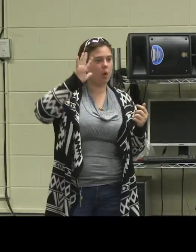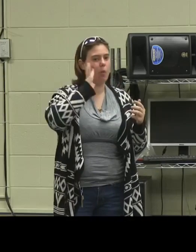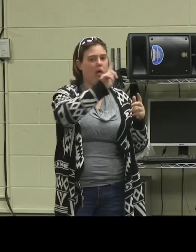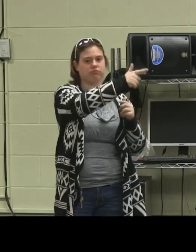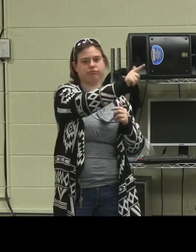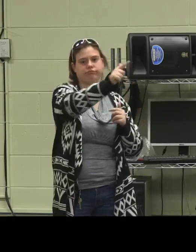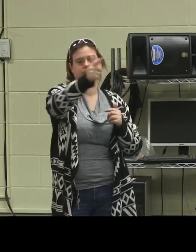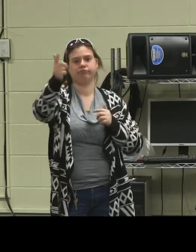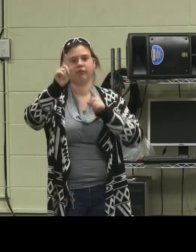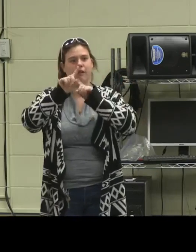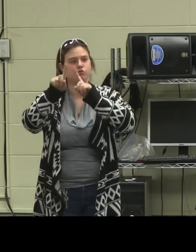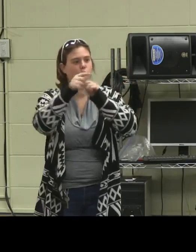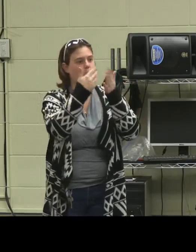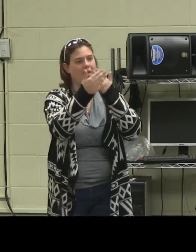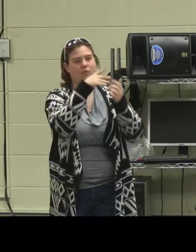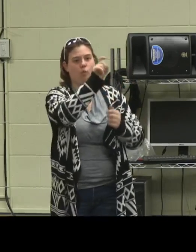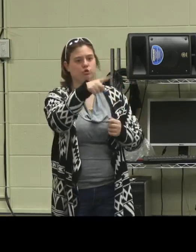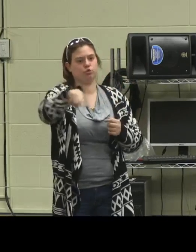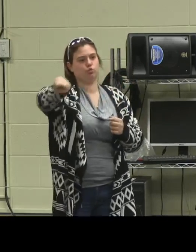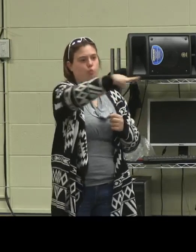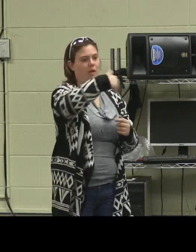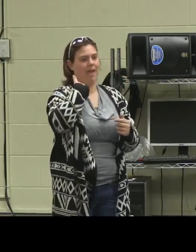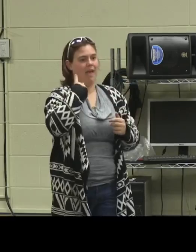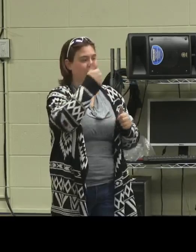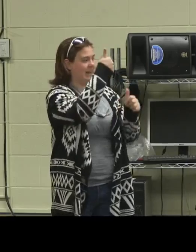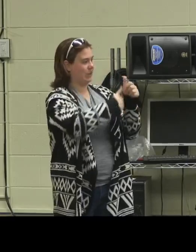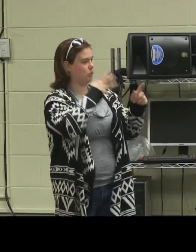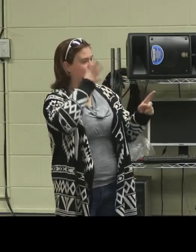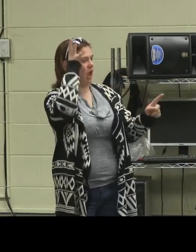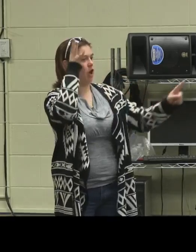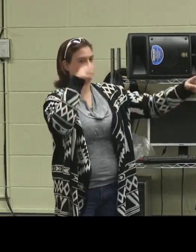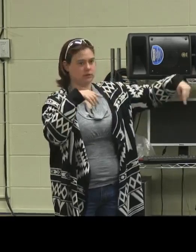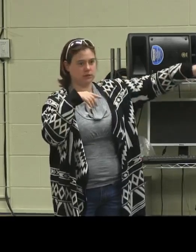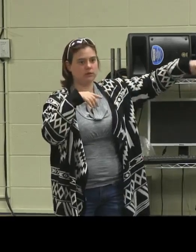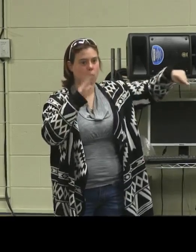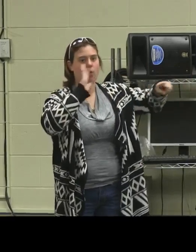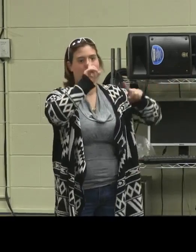but if you have any questions here in the audience, go ahead and raise your hand, and we will take turns answering your questions.